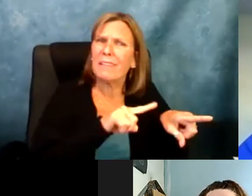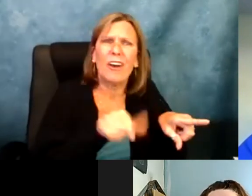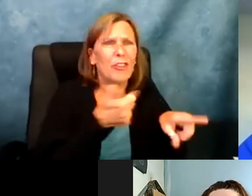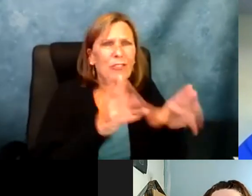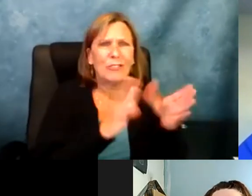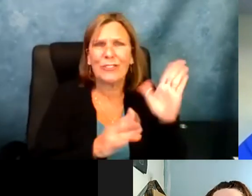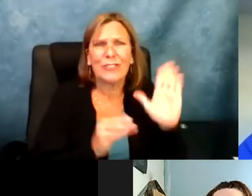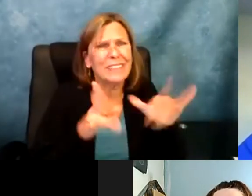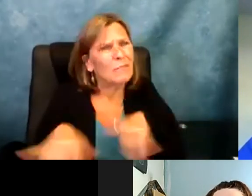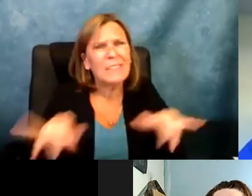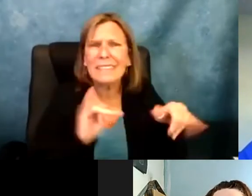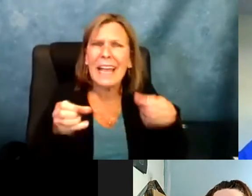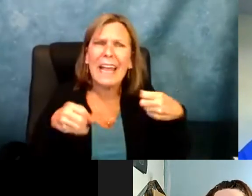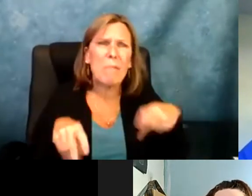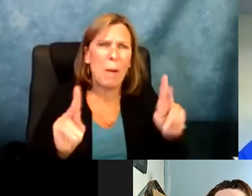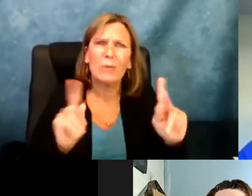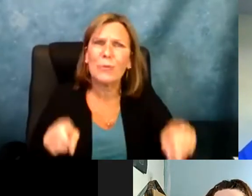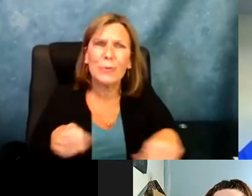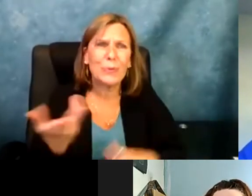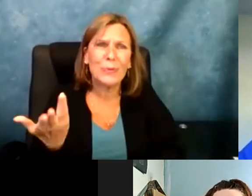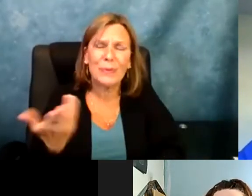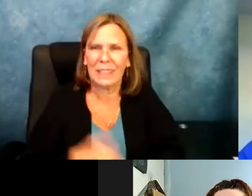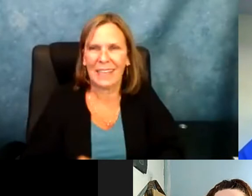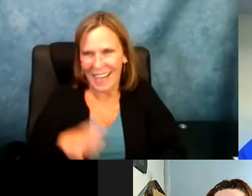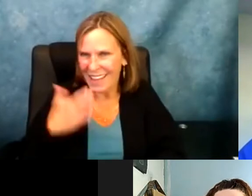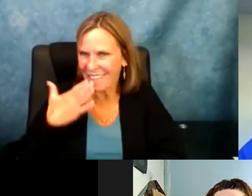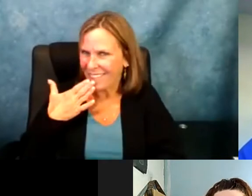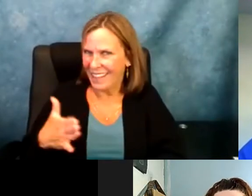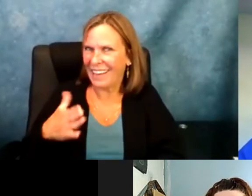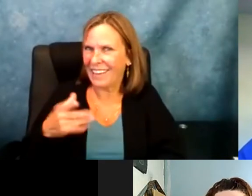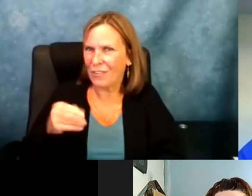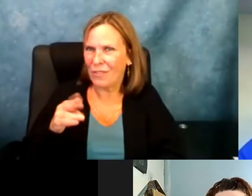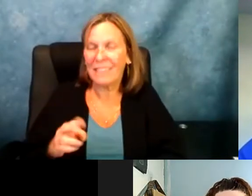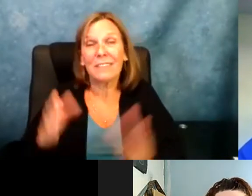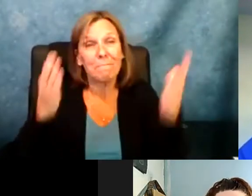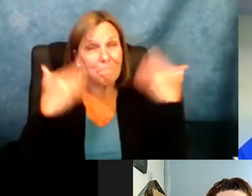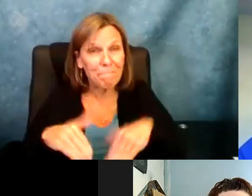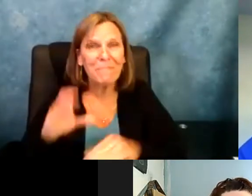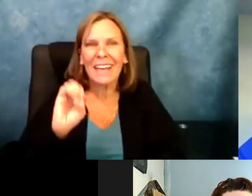just same offering and same opportunities to the disabled youth that